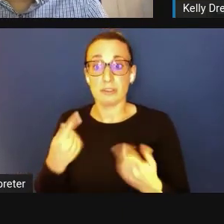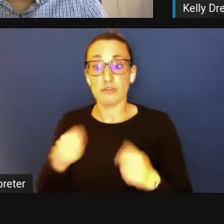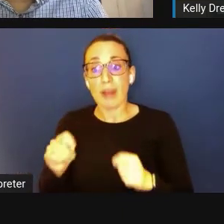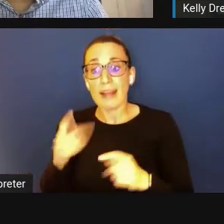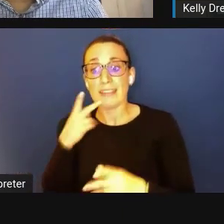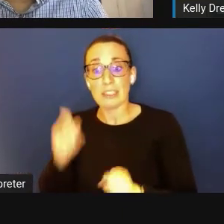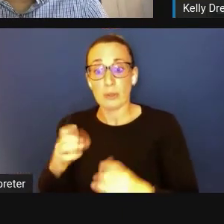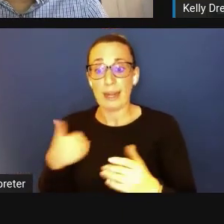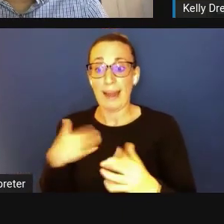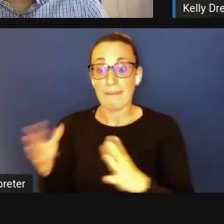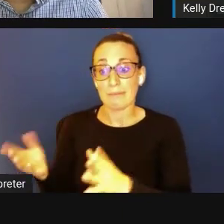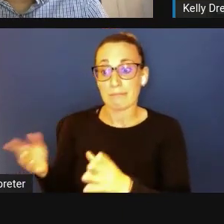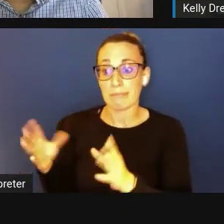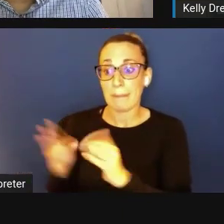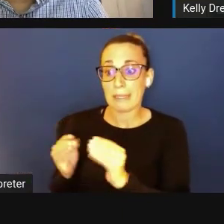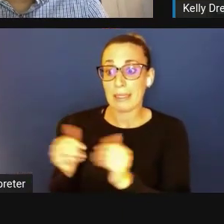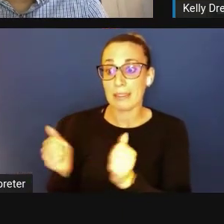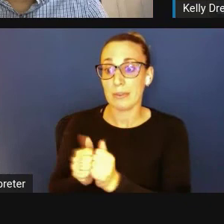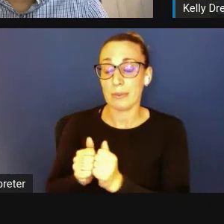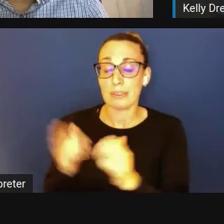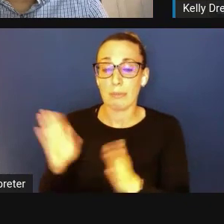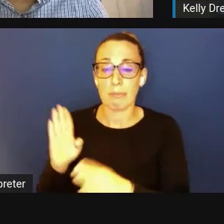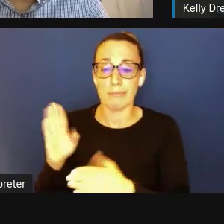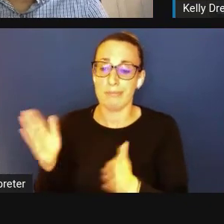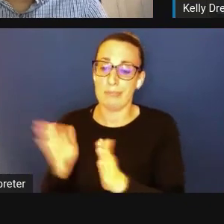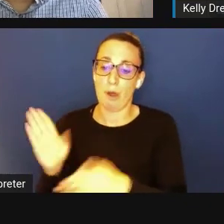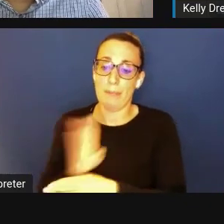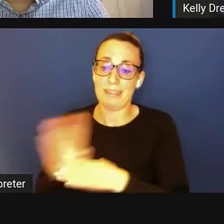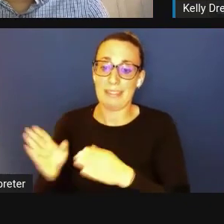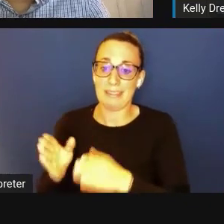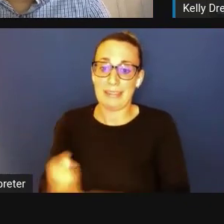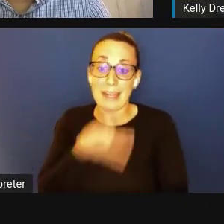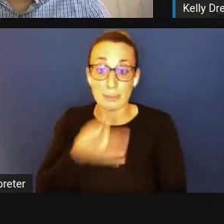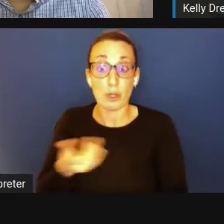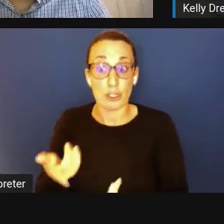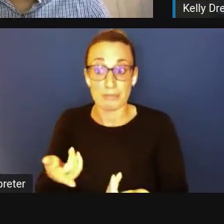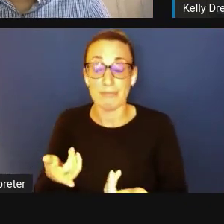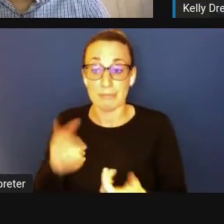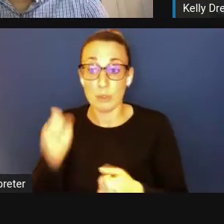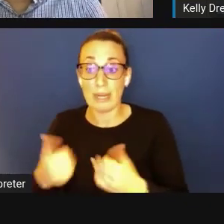for a 15-minute appointment this week, so you can go on the one-on-one set tab